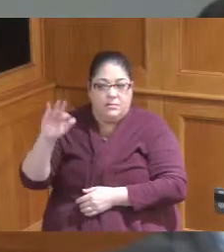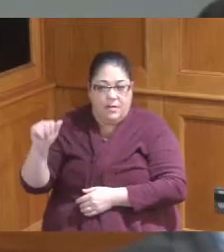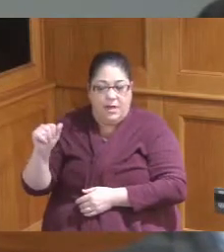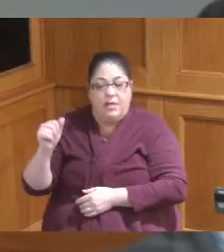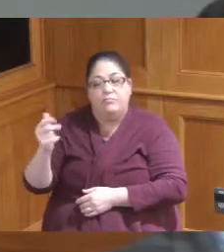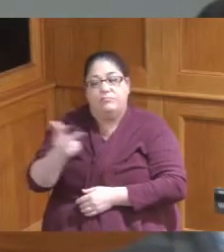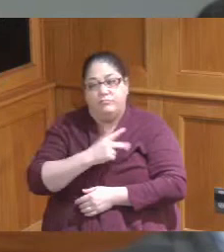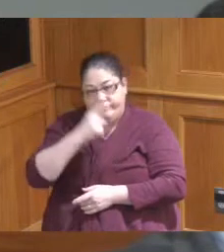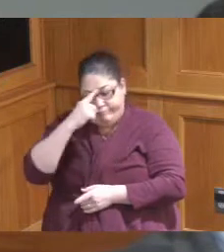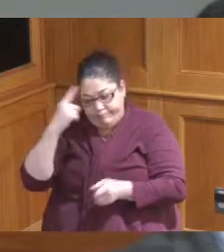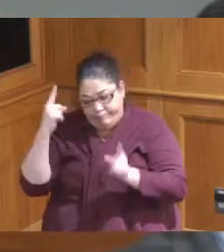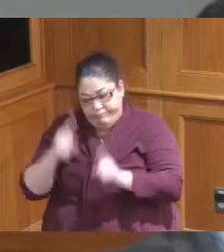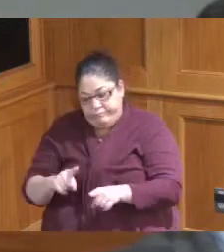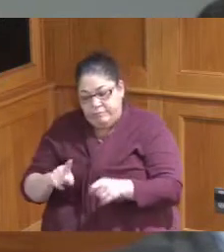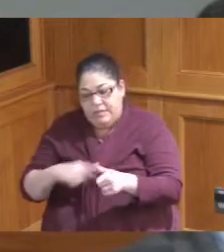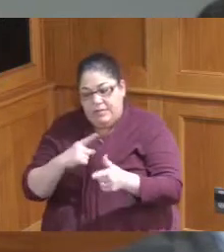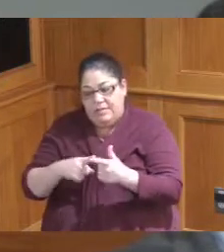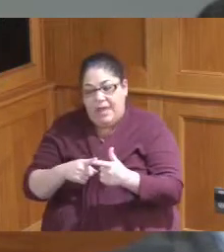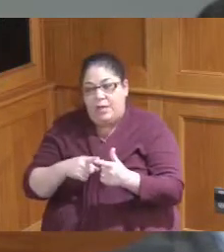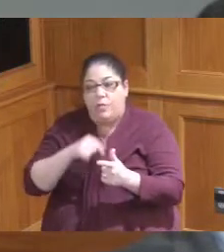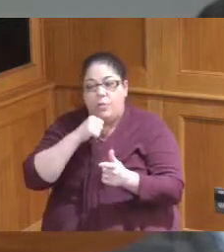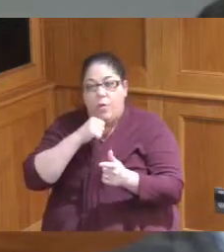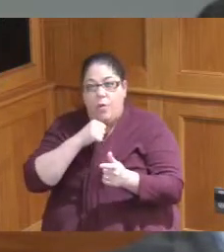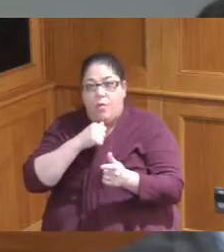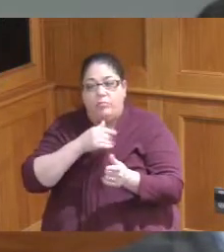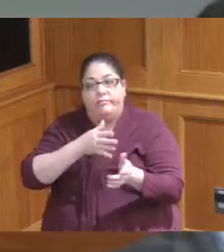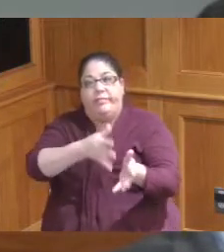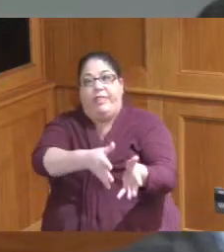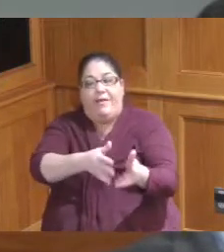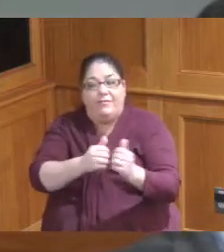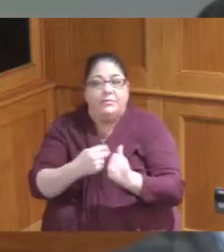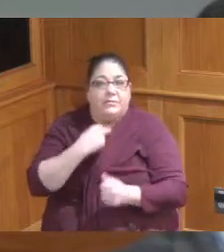that they won't be left hanging and that the money will go to pay those Debt Service payments